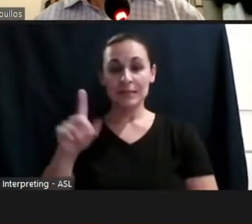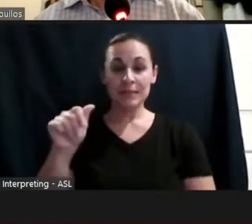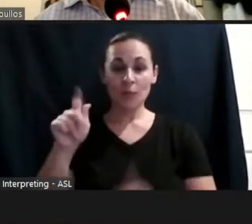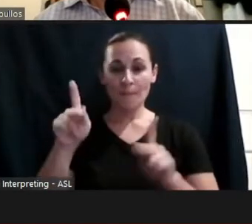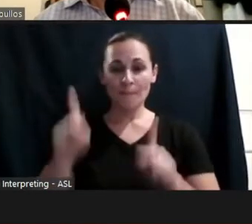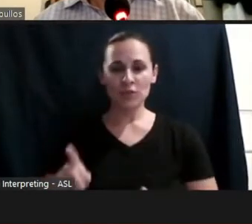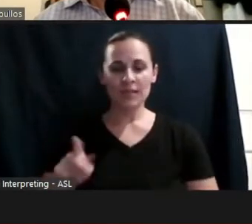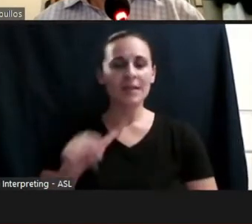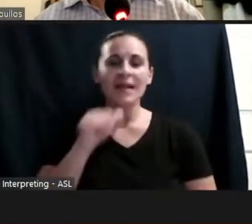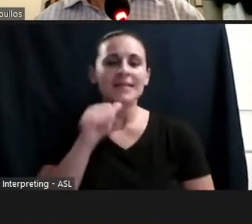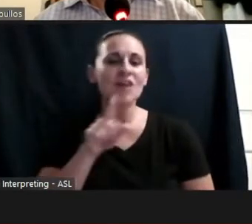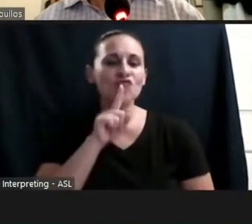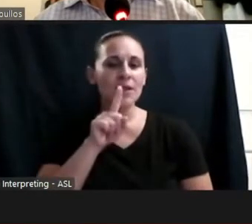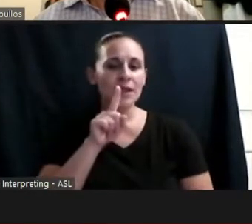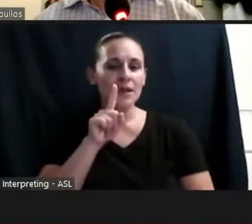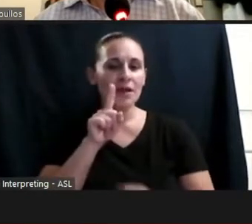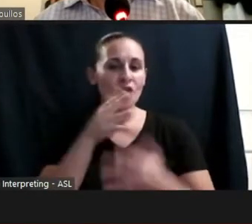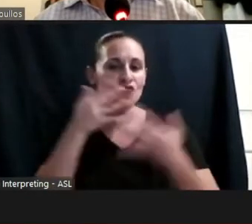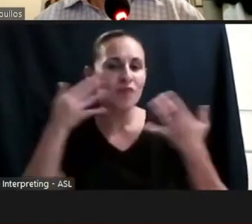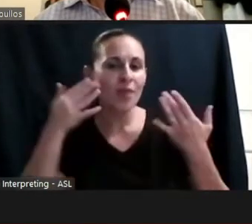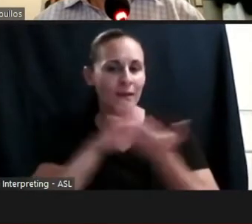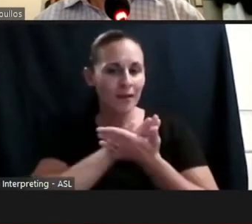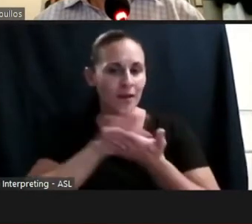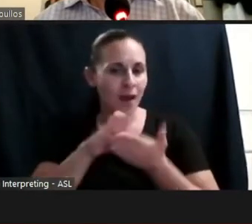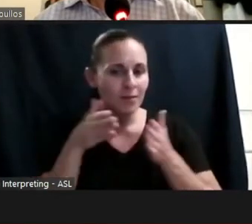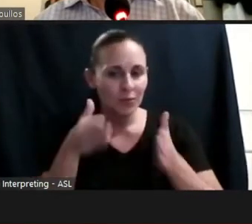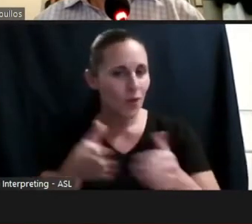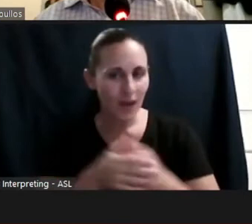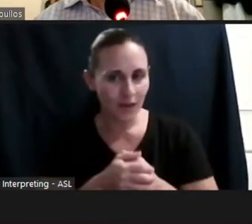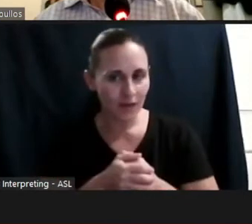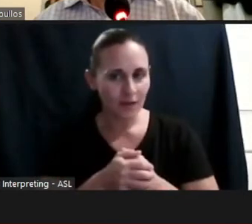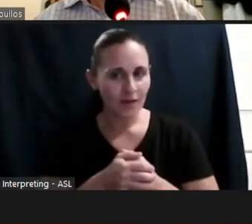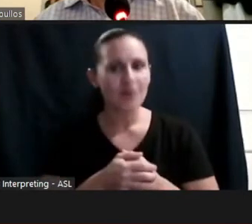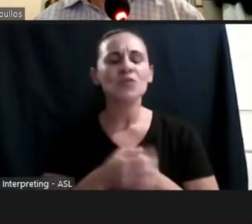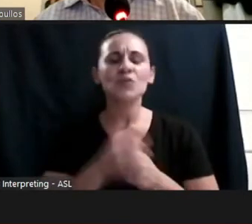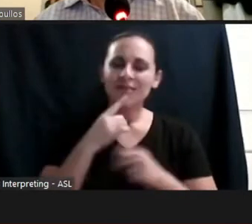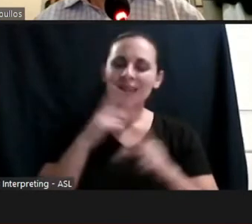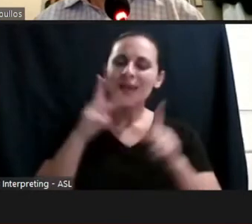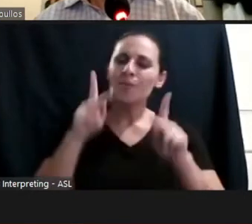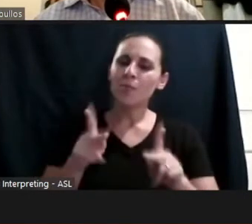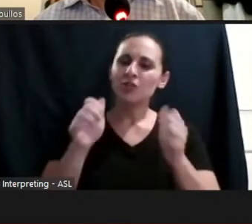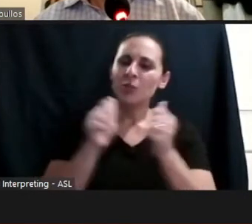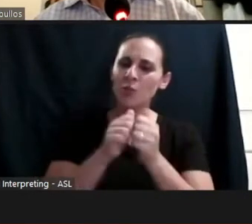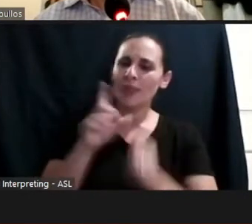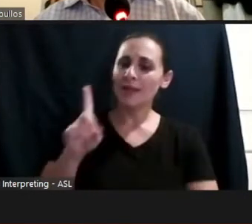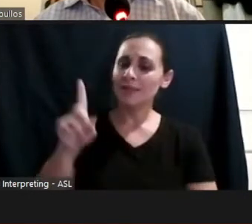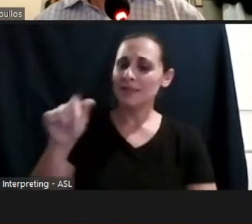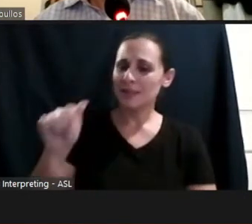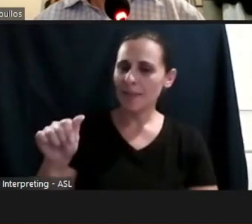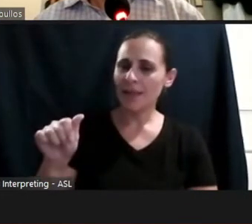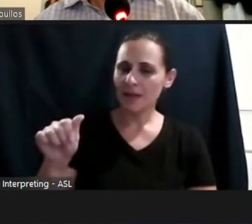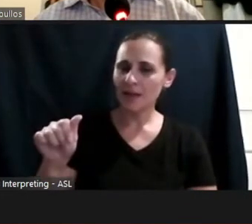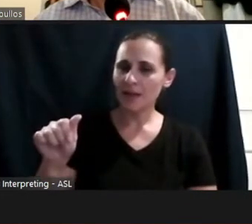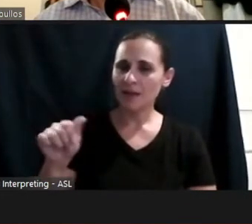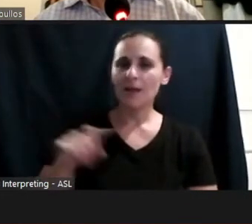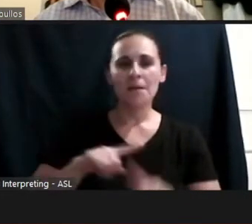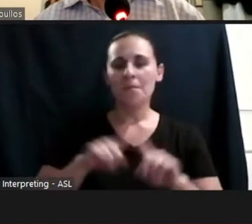highly, so usually I say I am a person with a disability. But I'm not the biggest stickler on